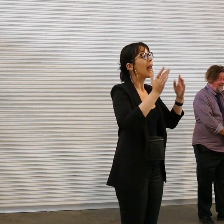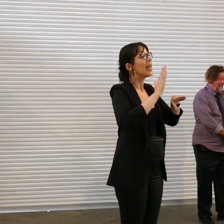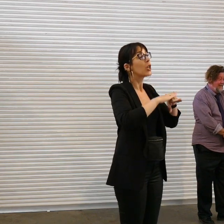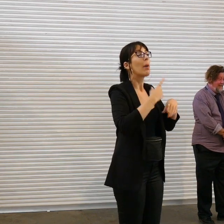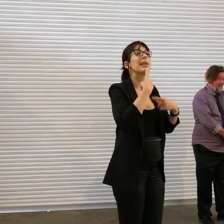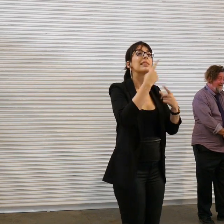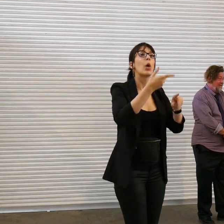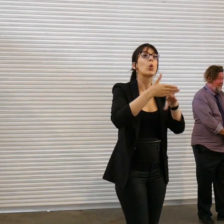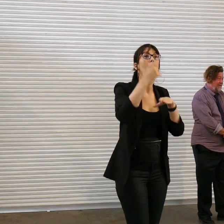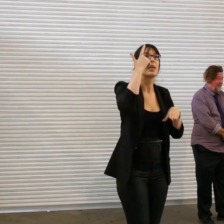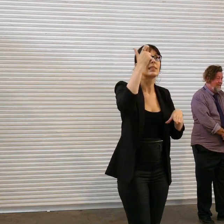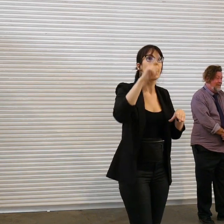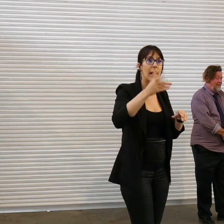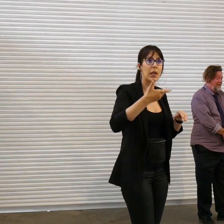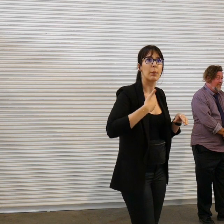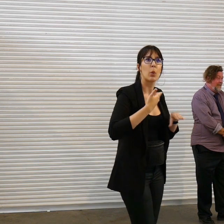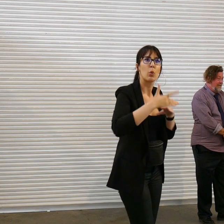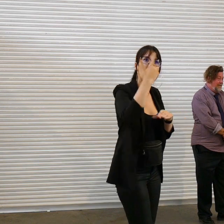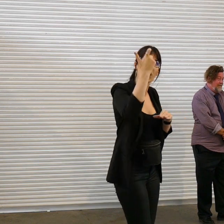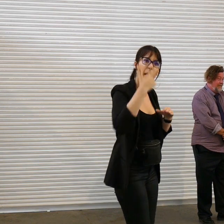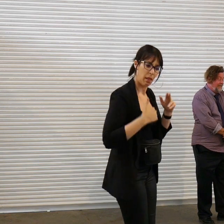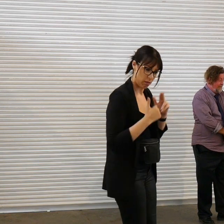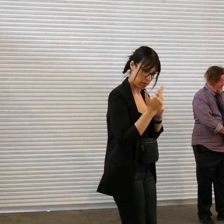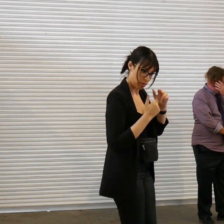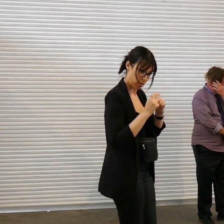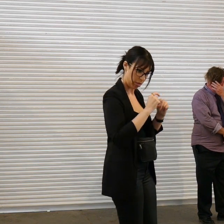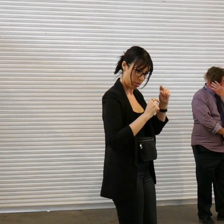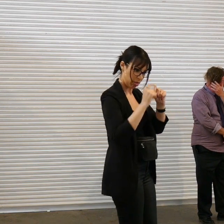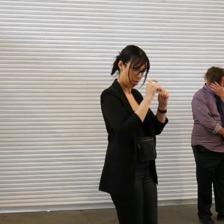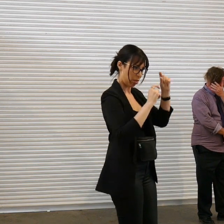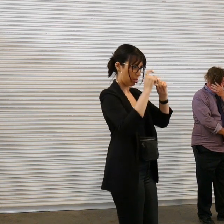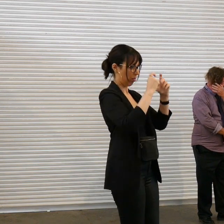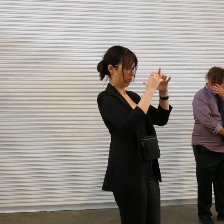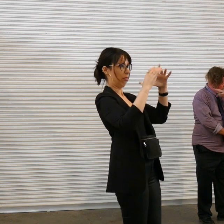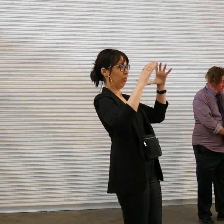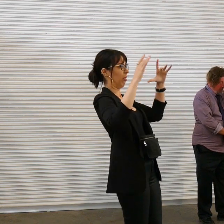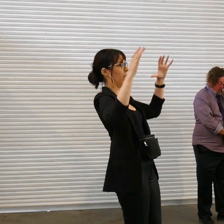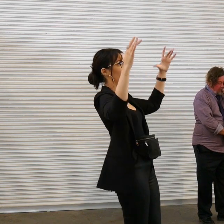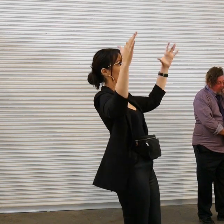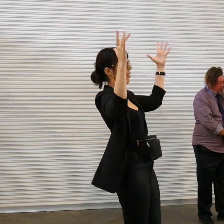like gave me another idea and it just like built into this bigger and bigger weirder thing and um